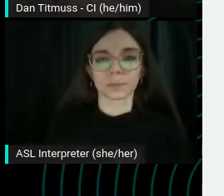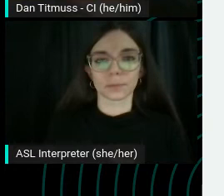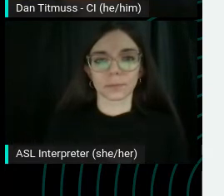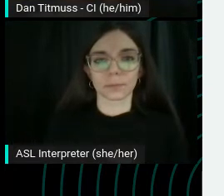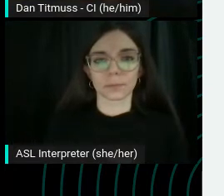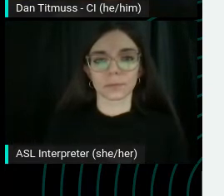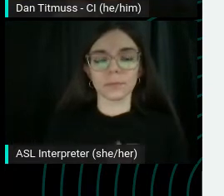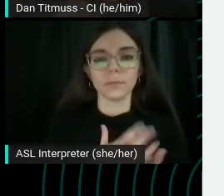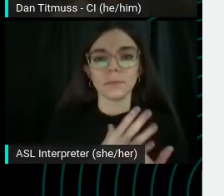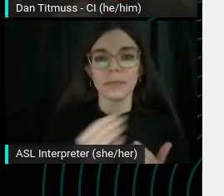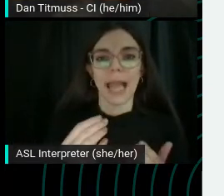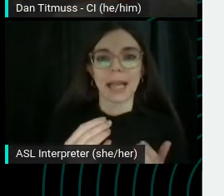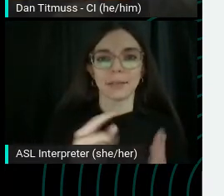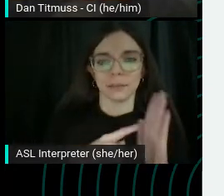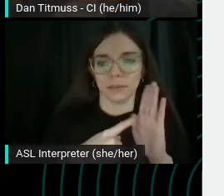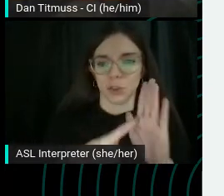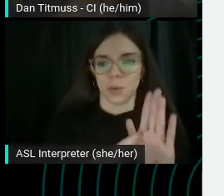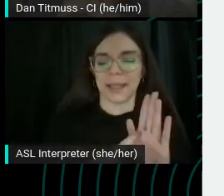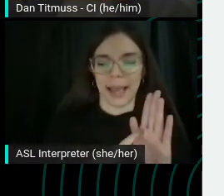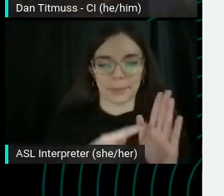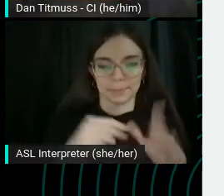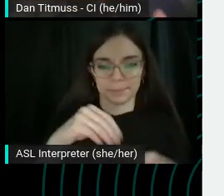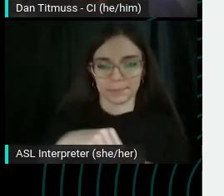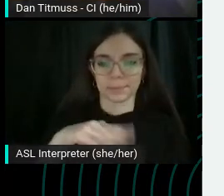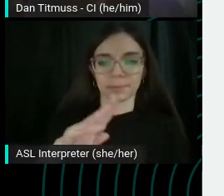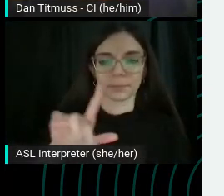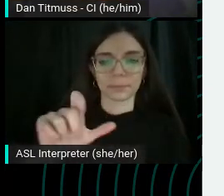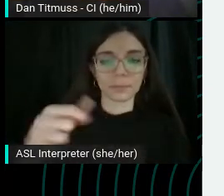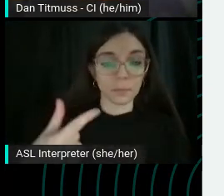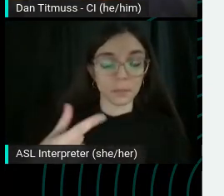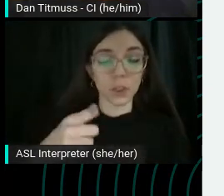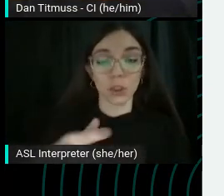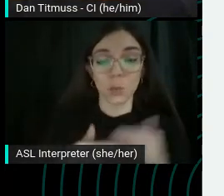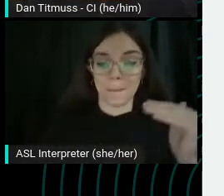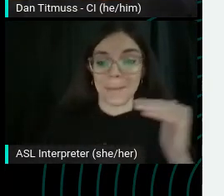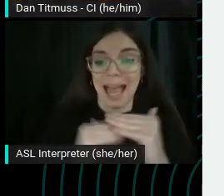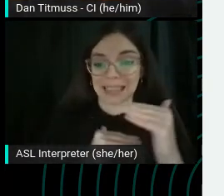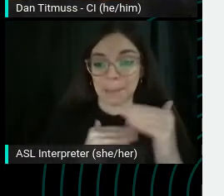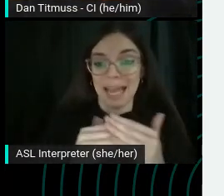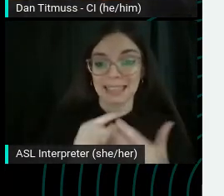blog that can be put somewhere, you're maximizing those assets already got.